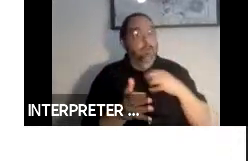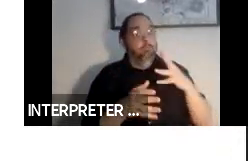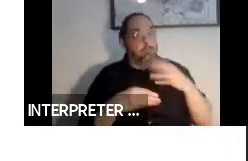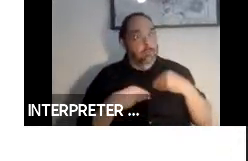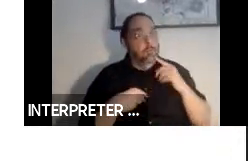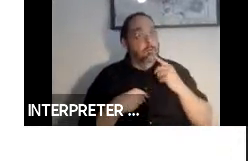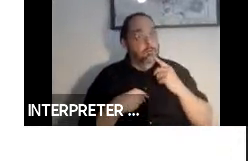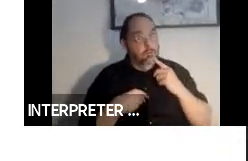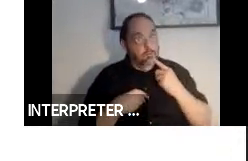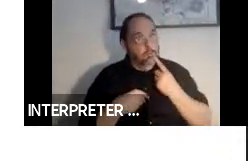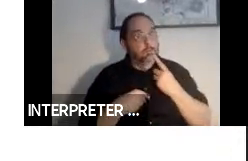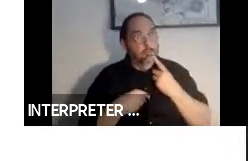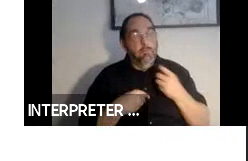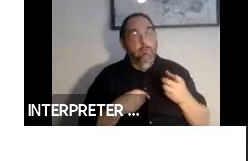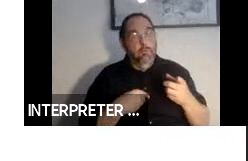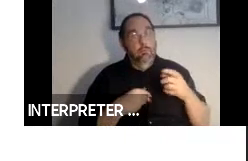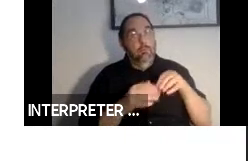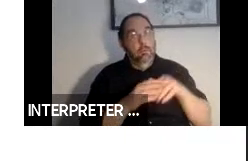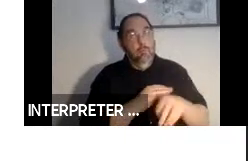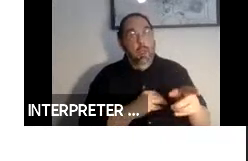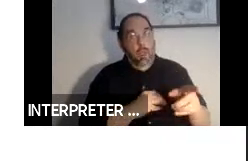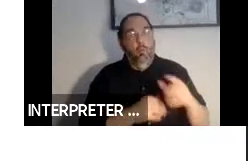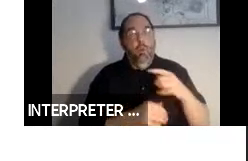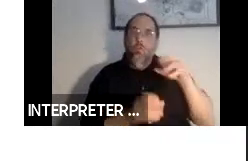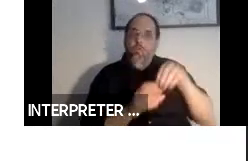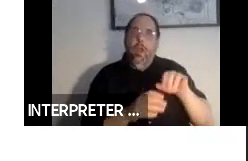seriously and it is incorporated in their products and solutions.